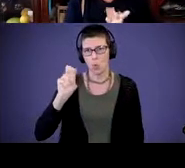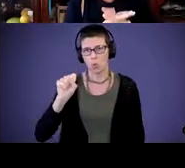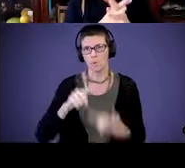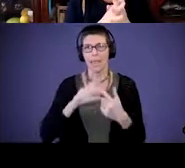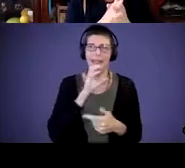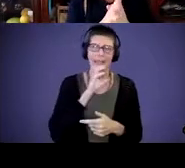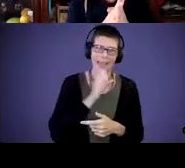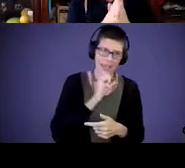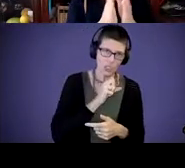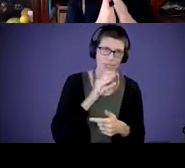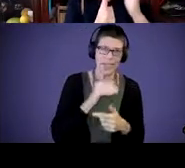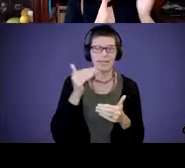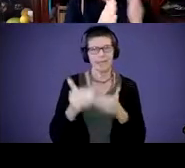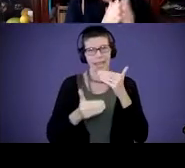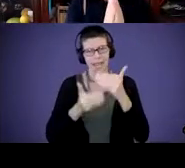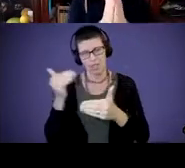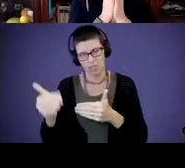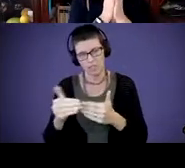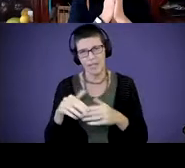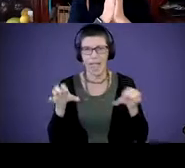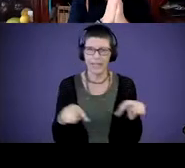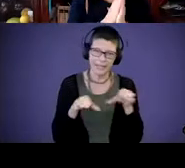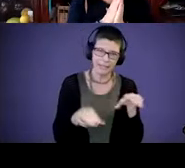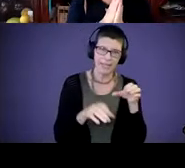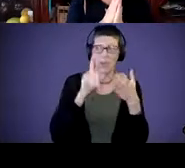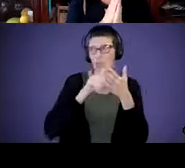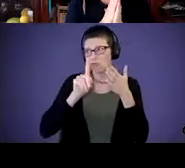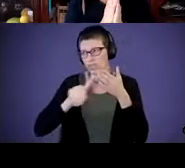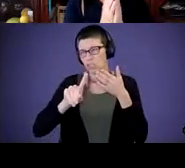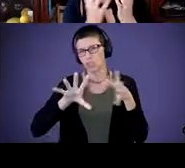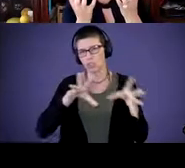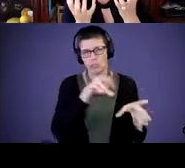and activities and the research behind that. And we didn't want to lose all of that good